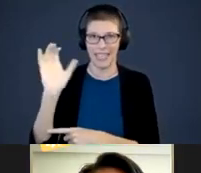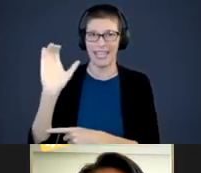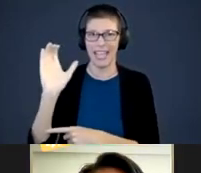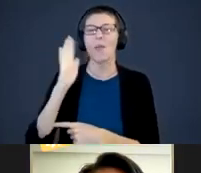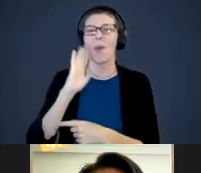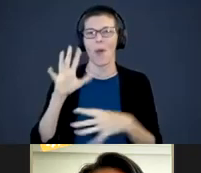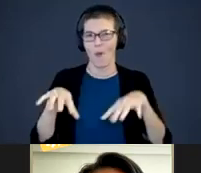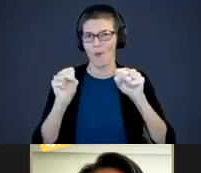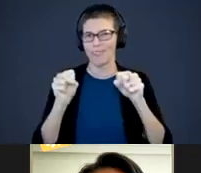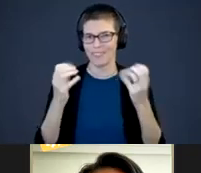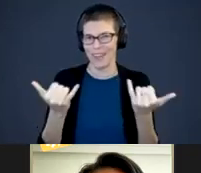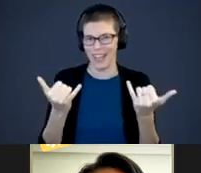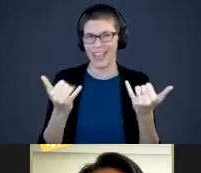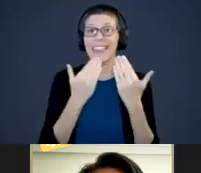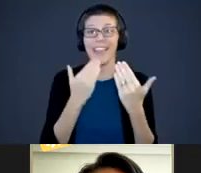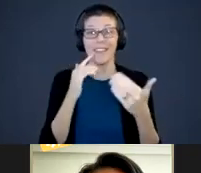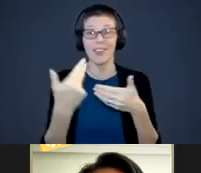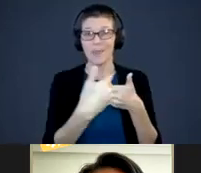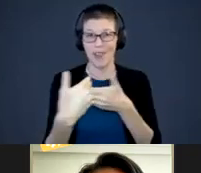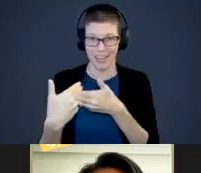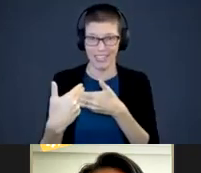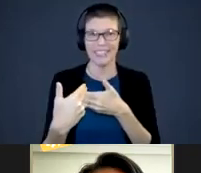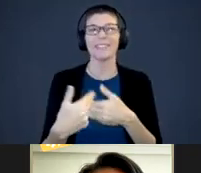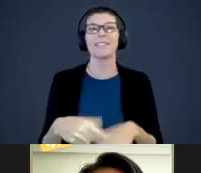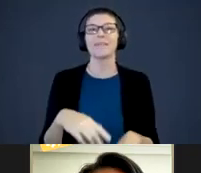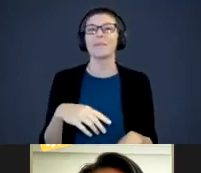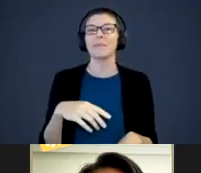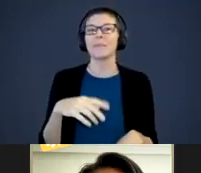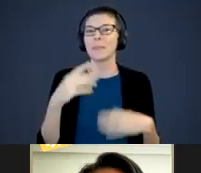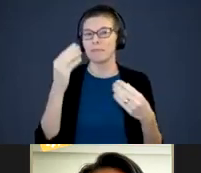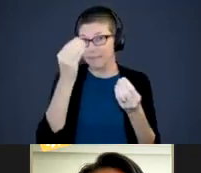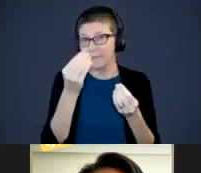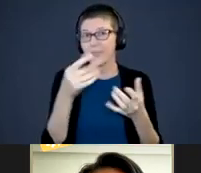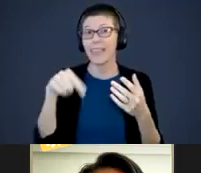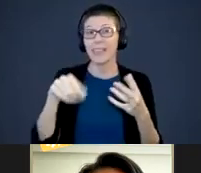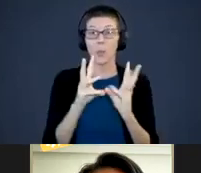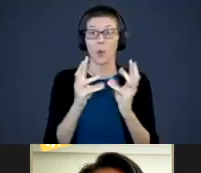Thank you everybody for joining. Just a little housekeeping. This workshop will be for 2 hours.